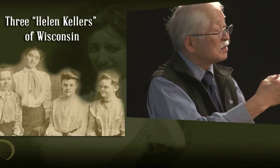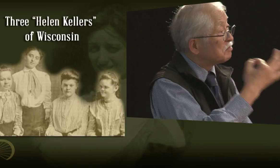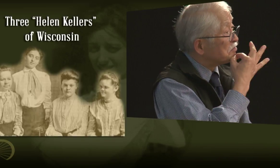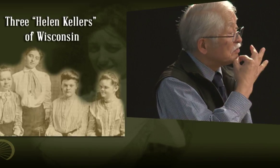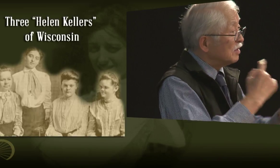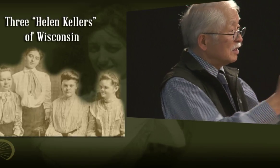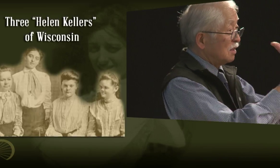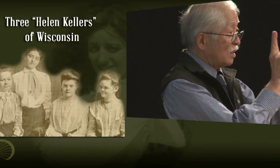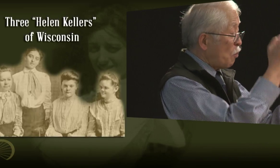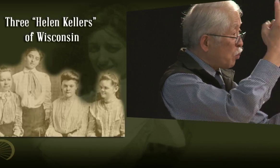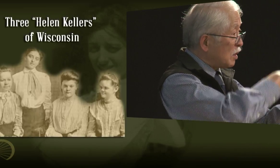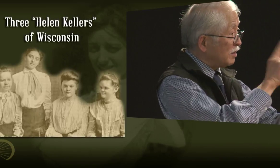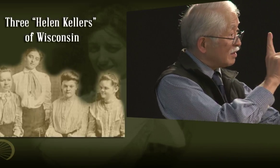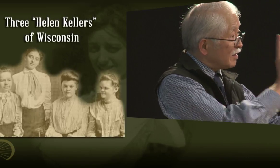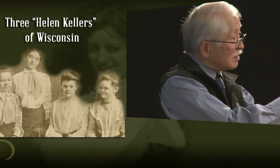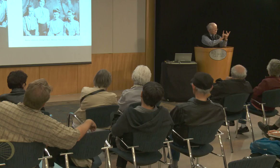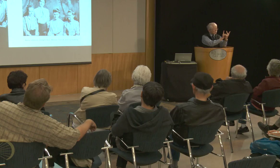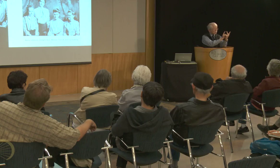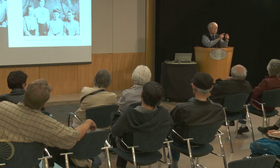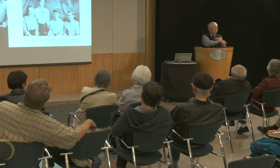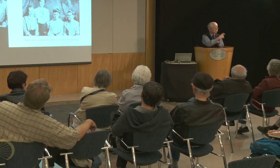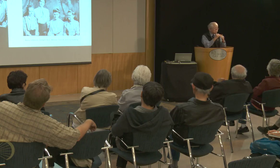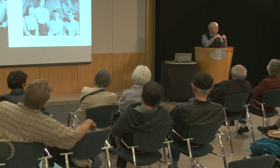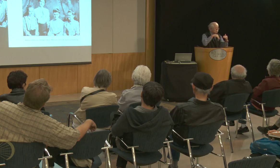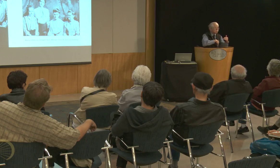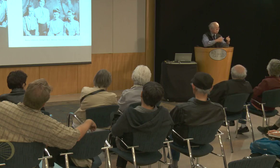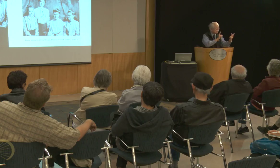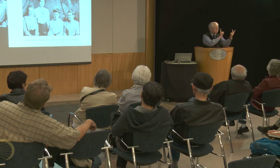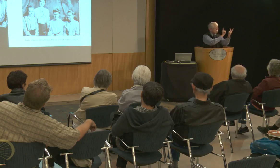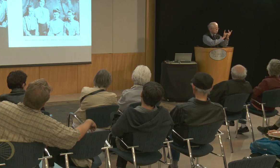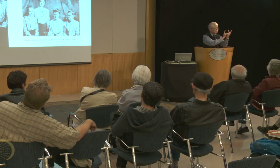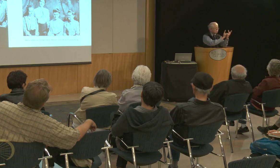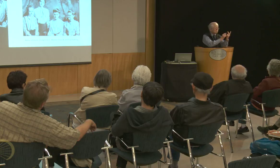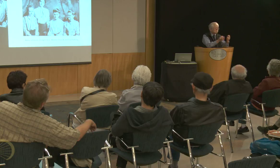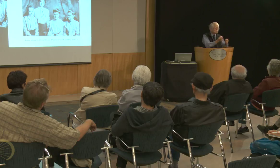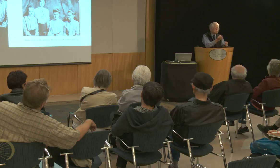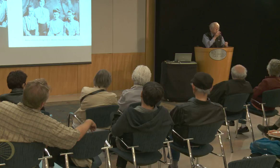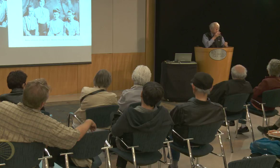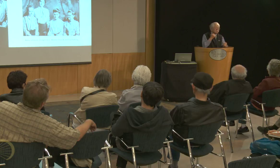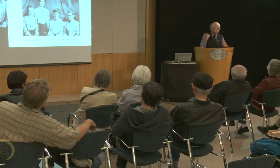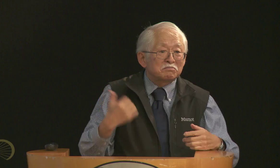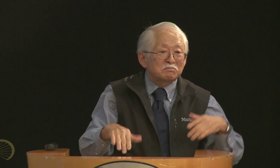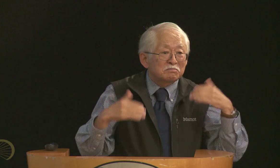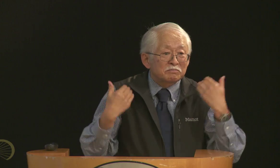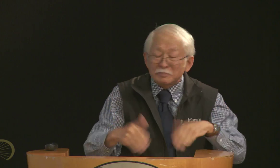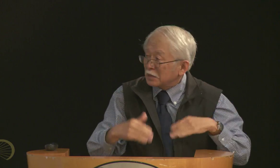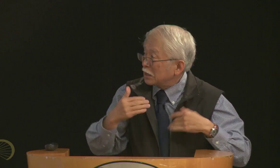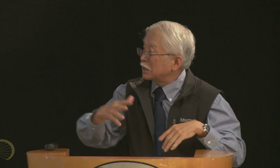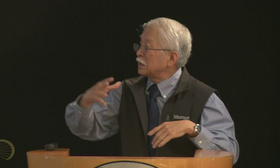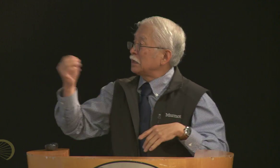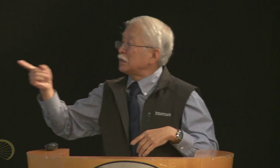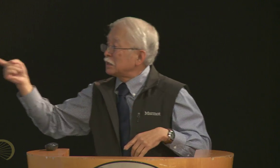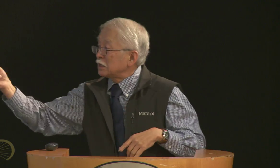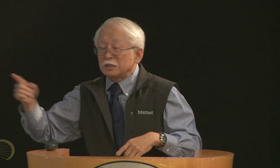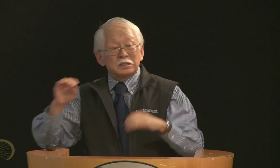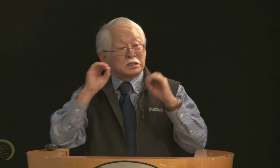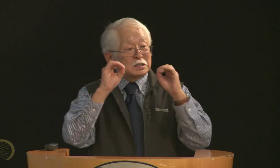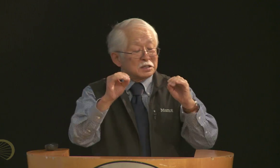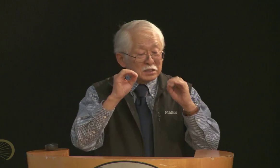um, the teacher would sit one-on-one with the students but sometimes, in the case of Delight, she sat